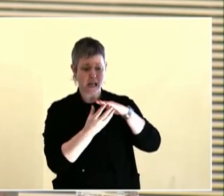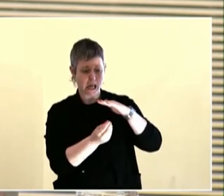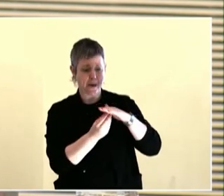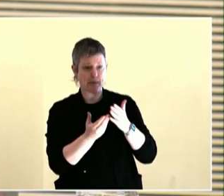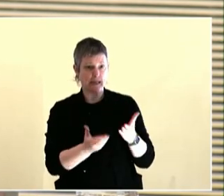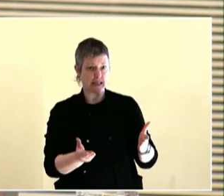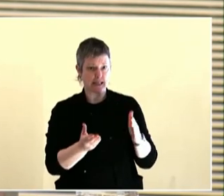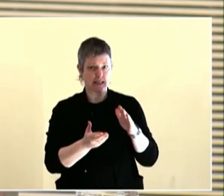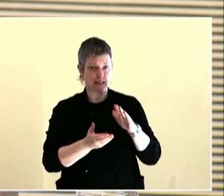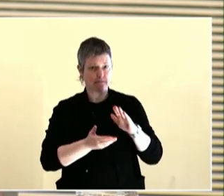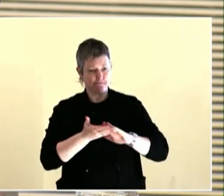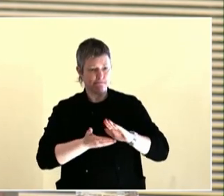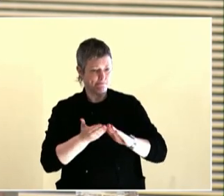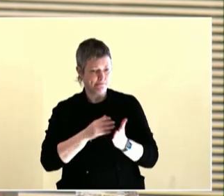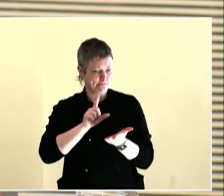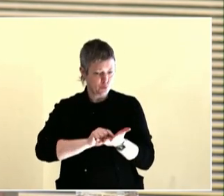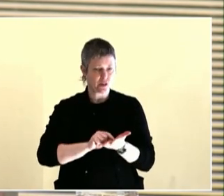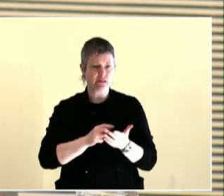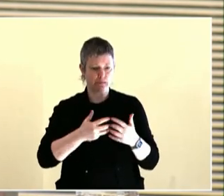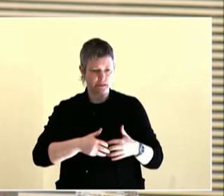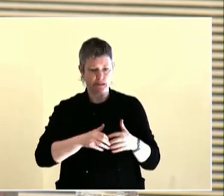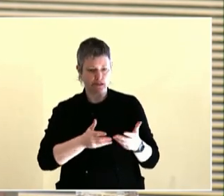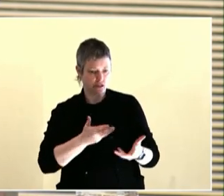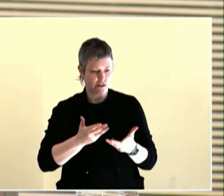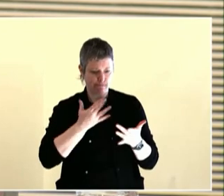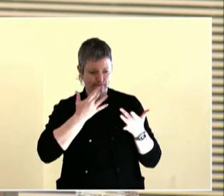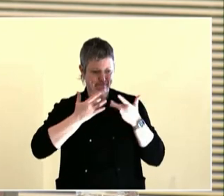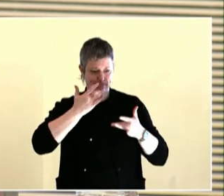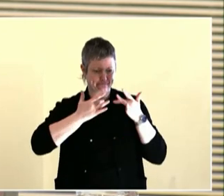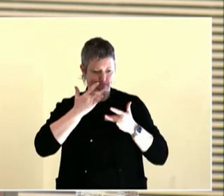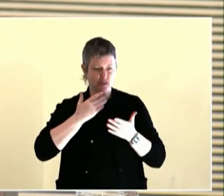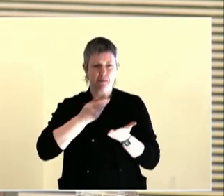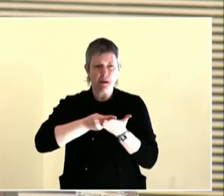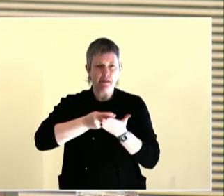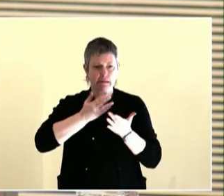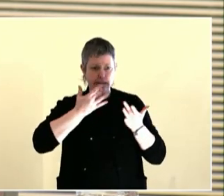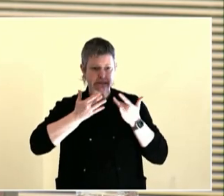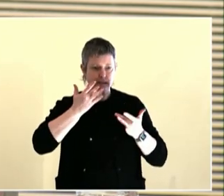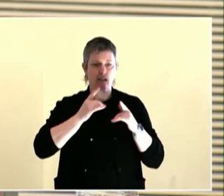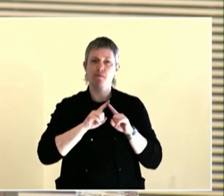education, but also folks in the community don't know how to engage our government, because